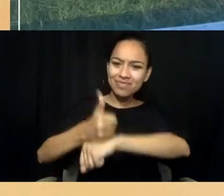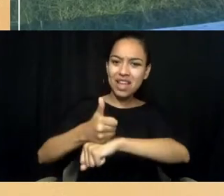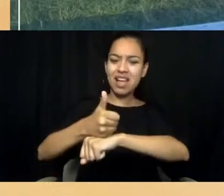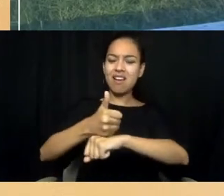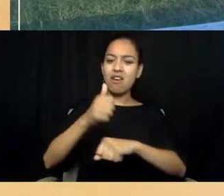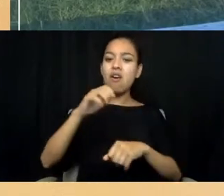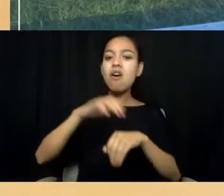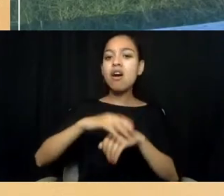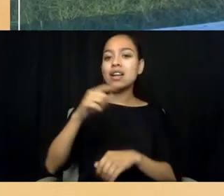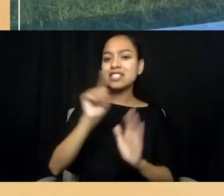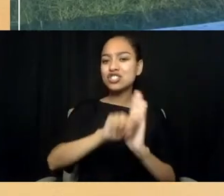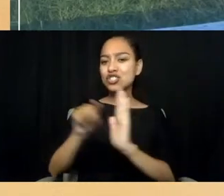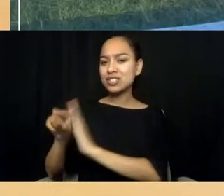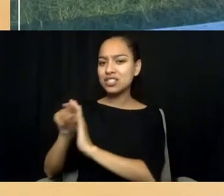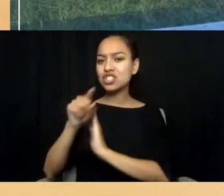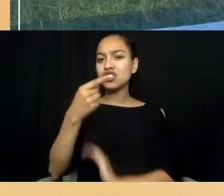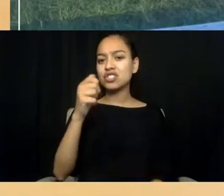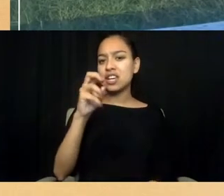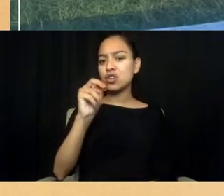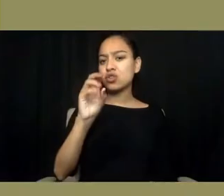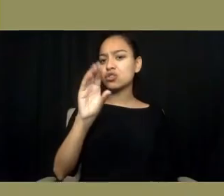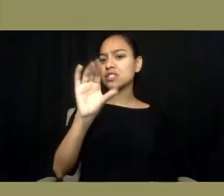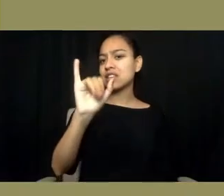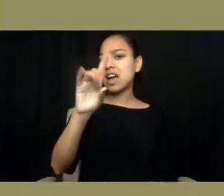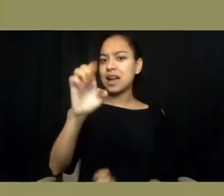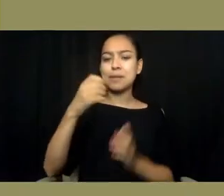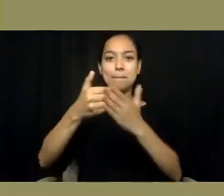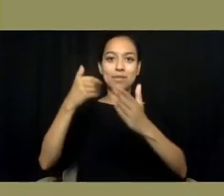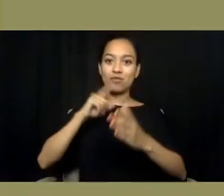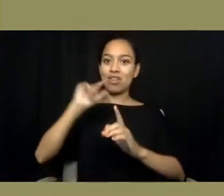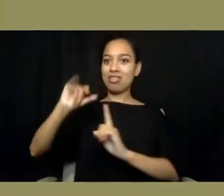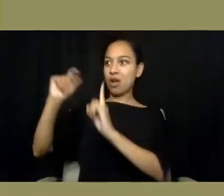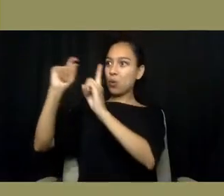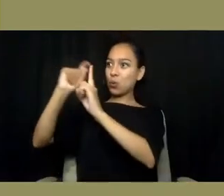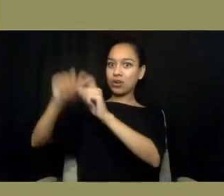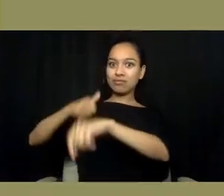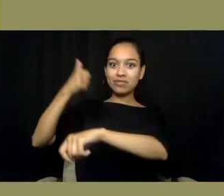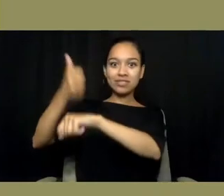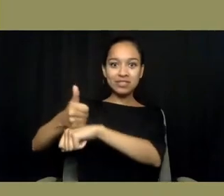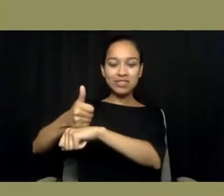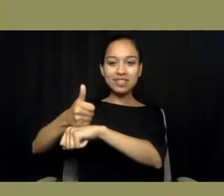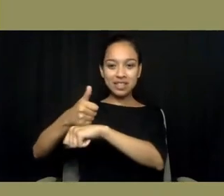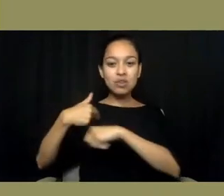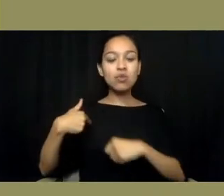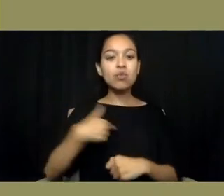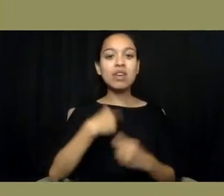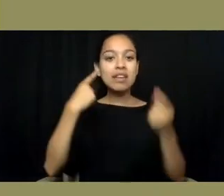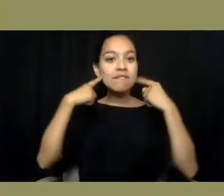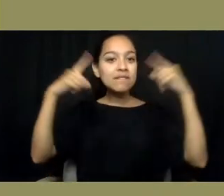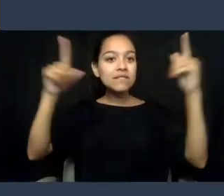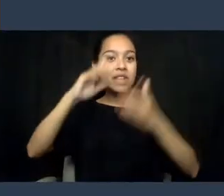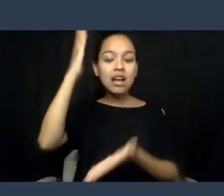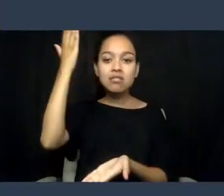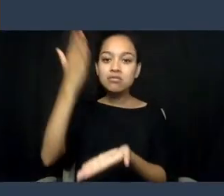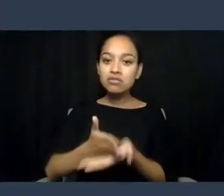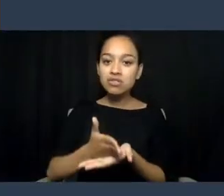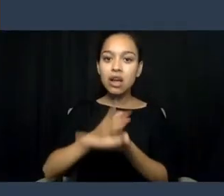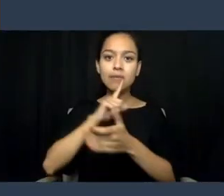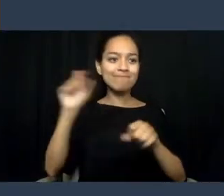before there was a war crimes tribunal in The Hague. When we finally stopped actively killing Native Americans